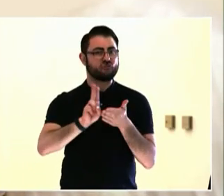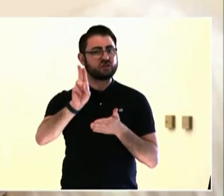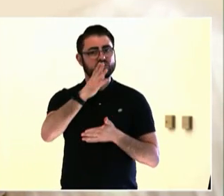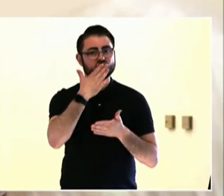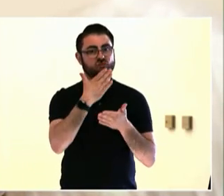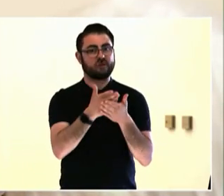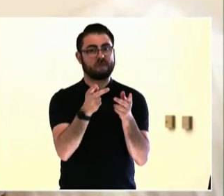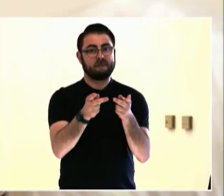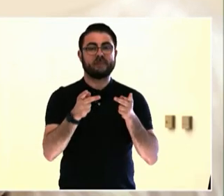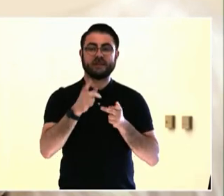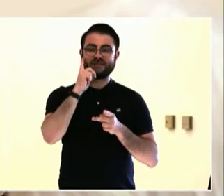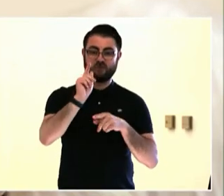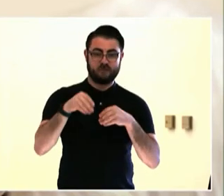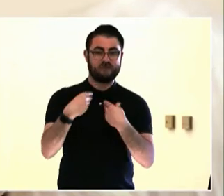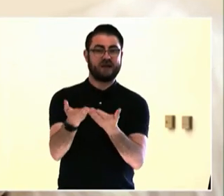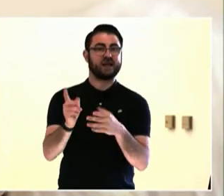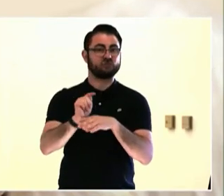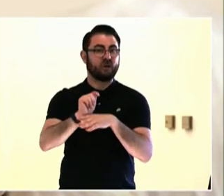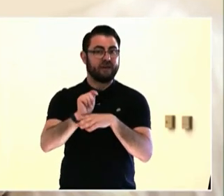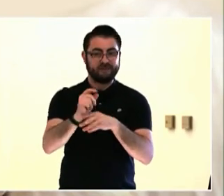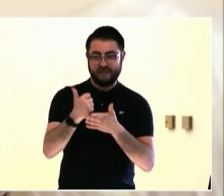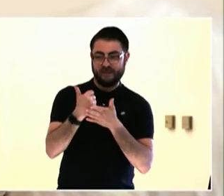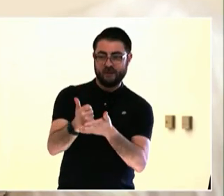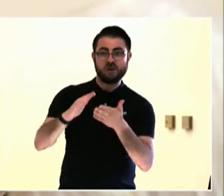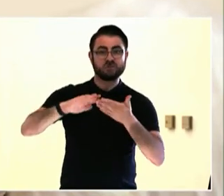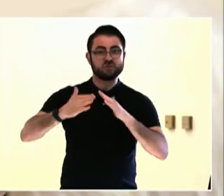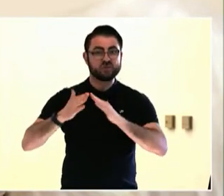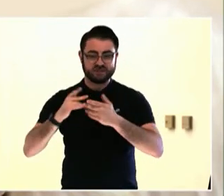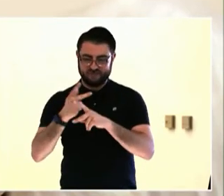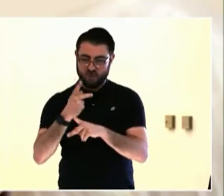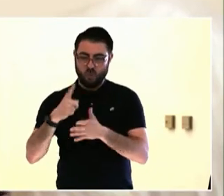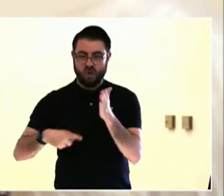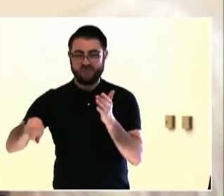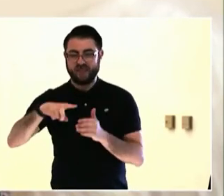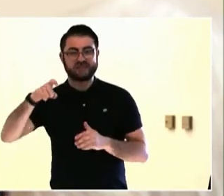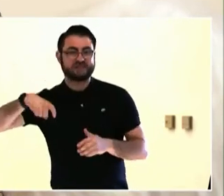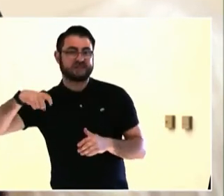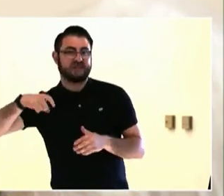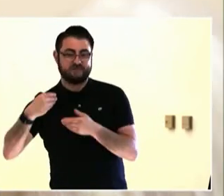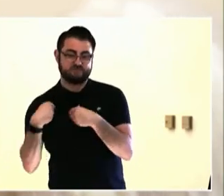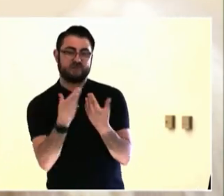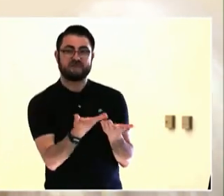philanthropy, grassroots philanthropy, and a lot of work